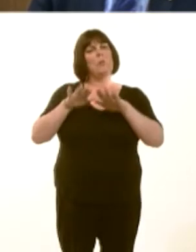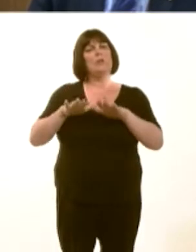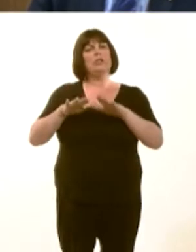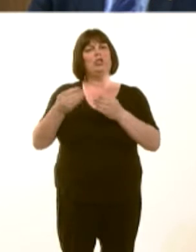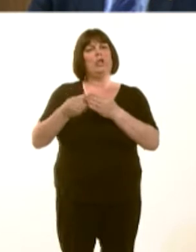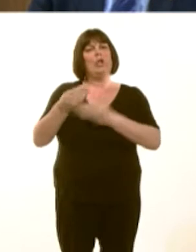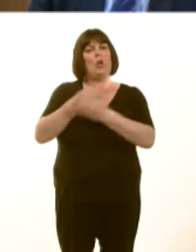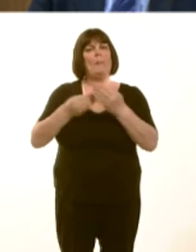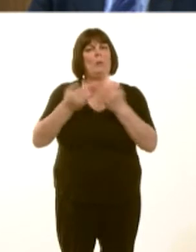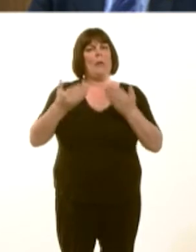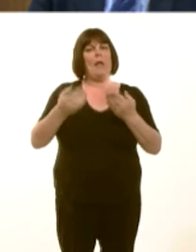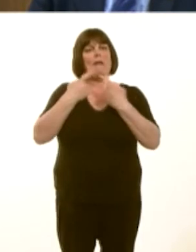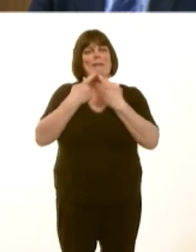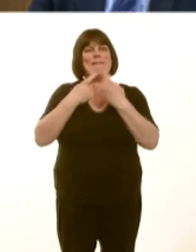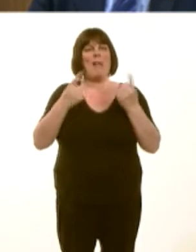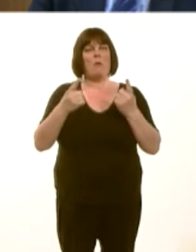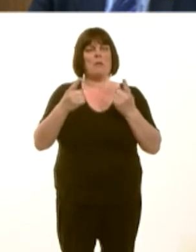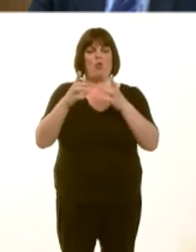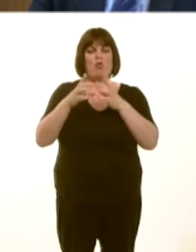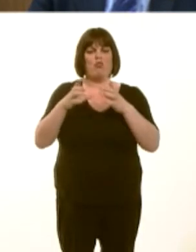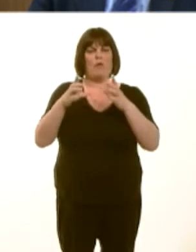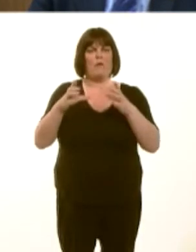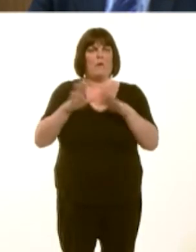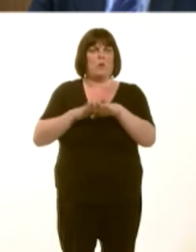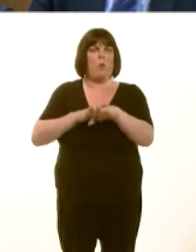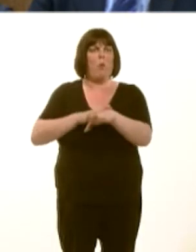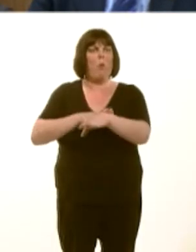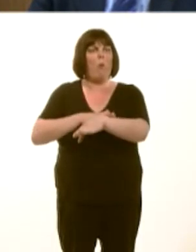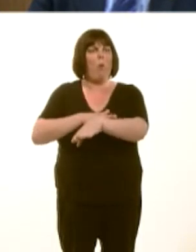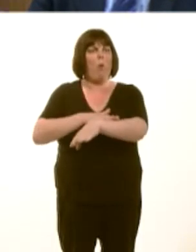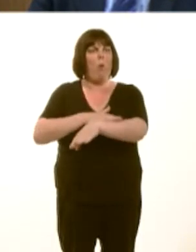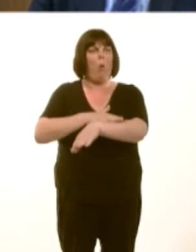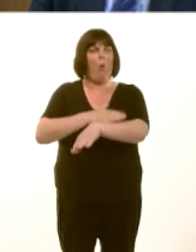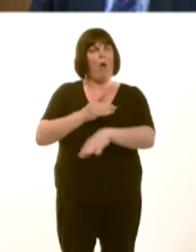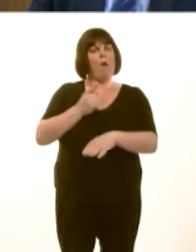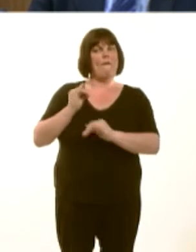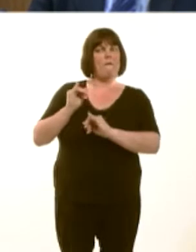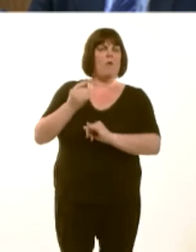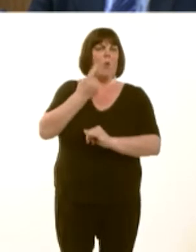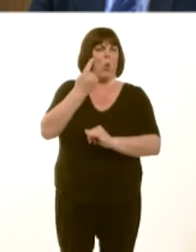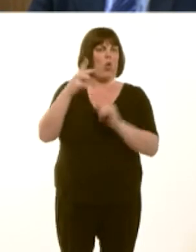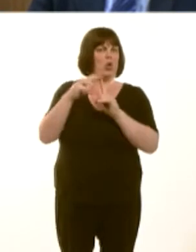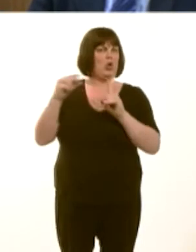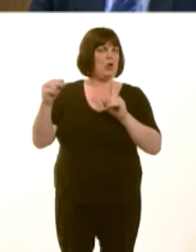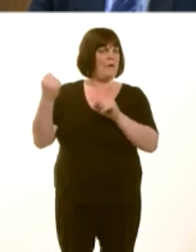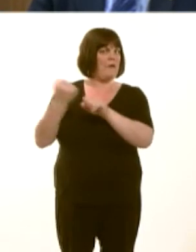levels for years, under the stewardship of the Conservative party, itís perhaps an unfortunate question.